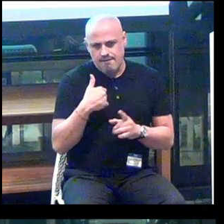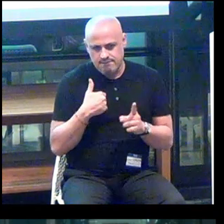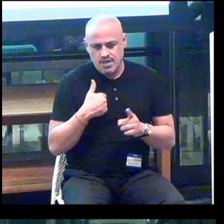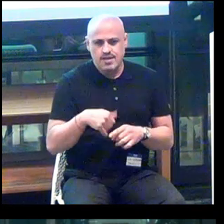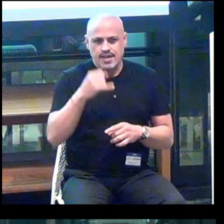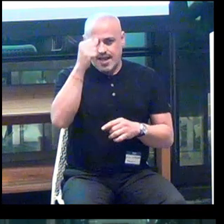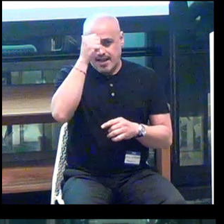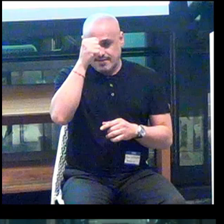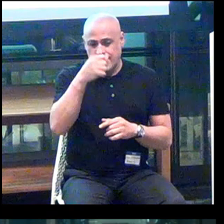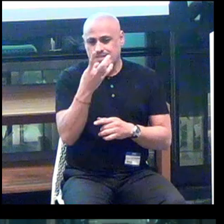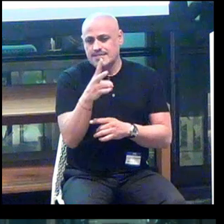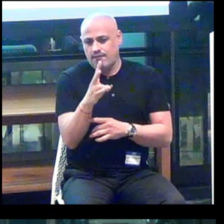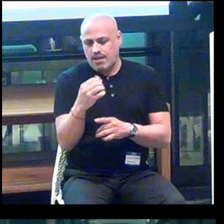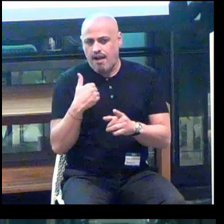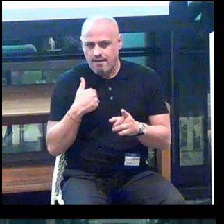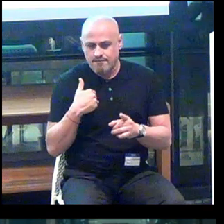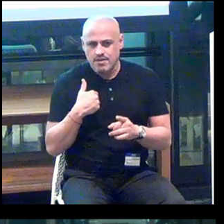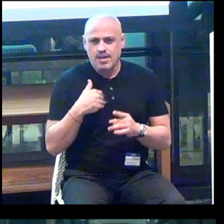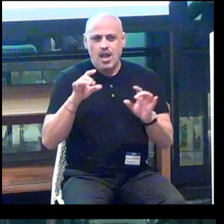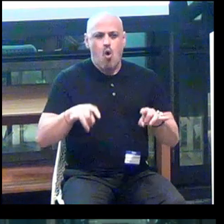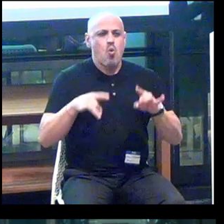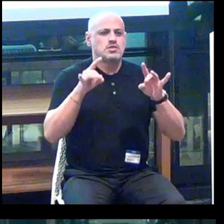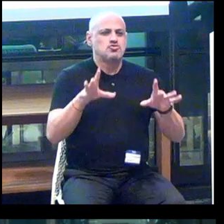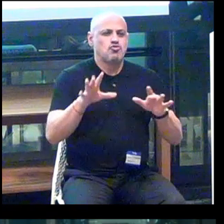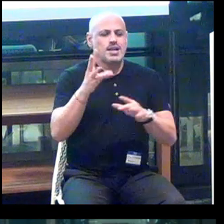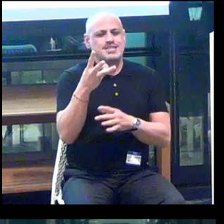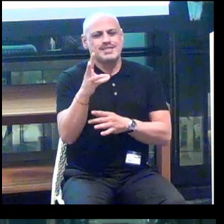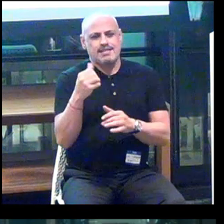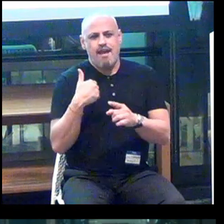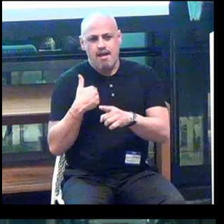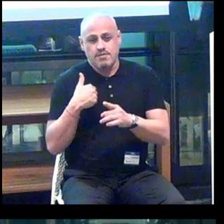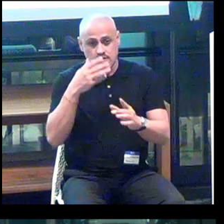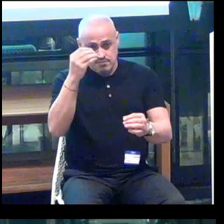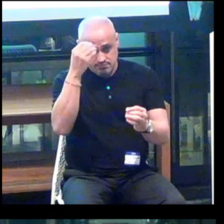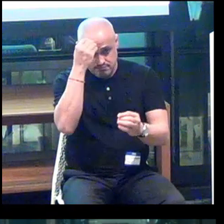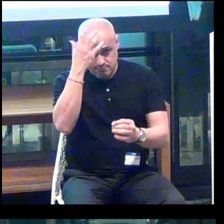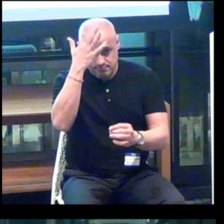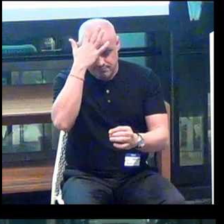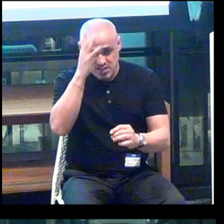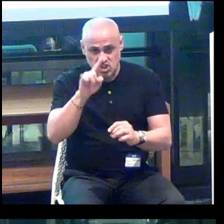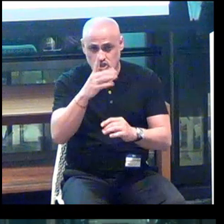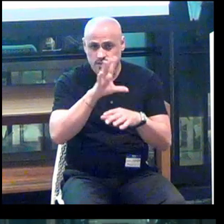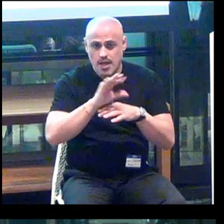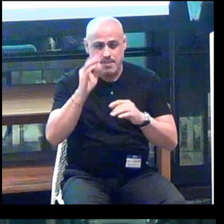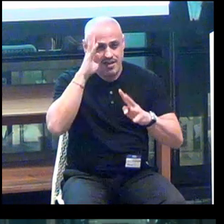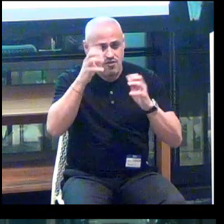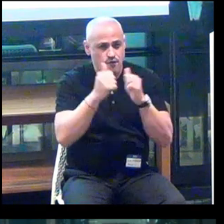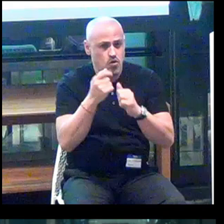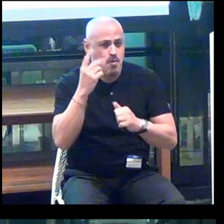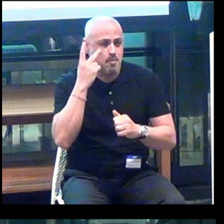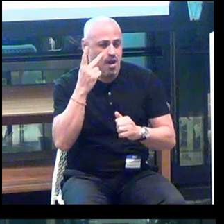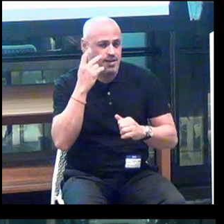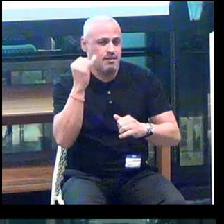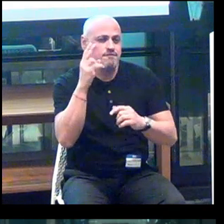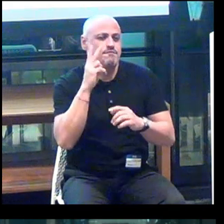with 17, and Australia with 16. Now, keep in mind, these are, again, just companies innovating for the blind and visually impaired.